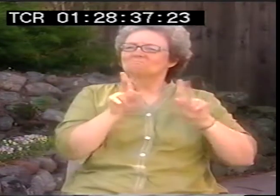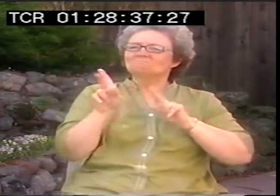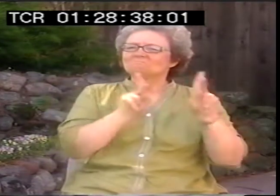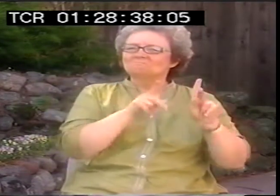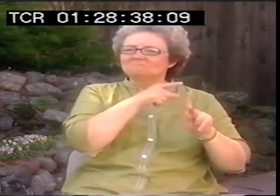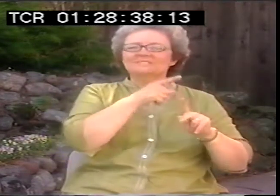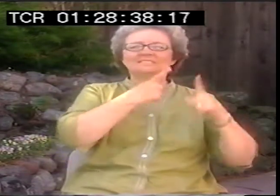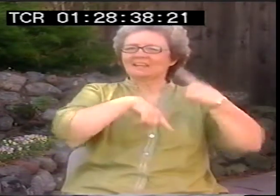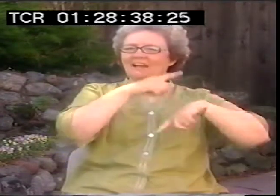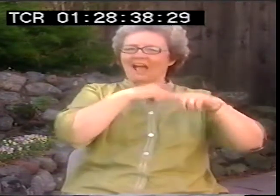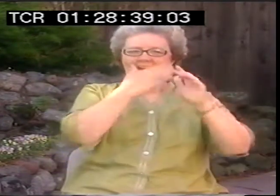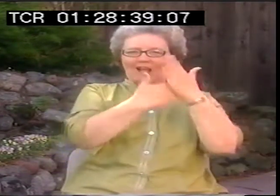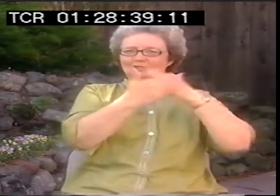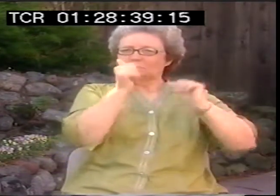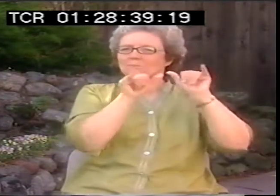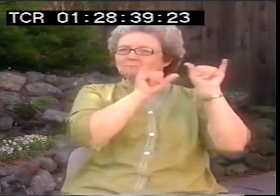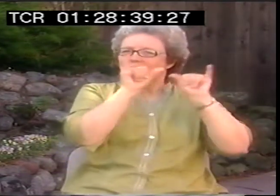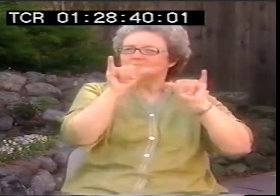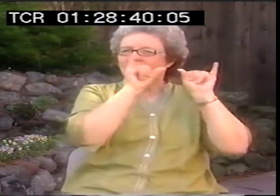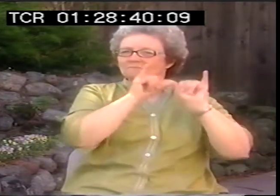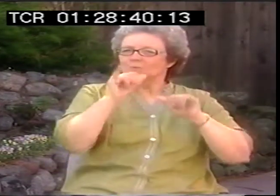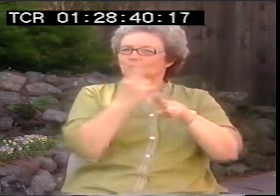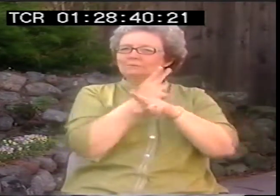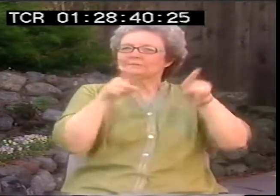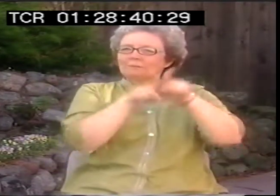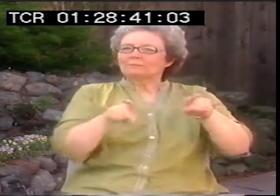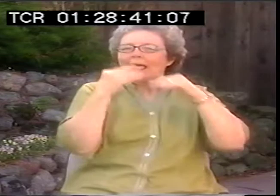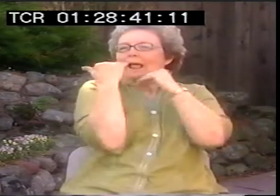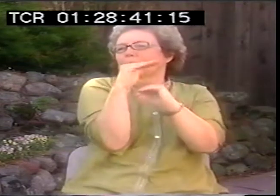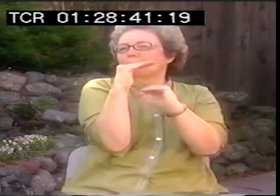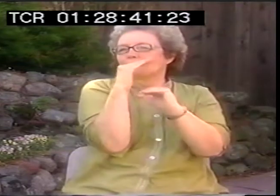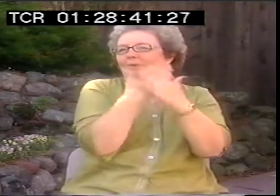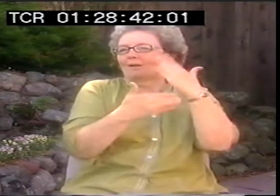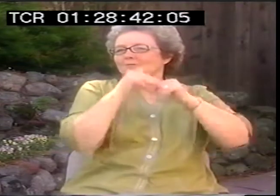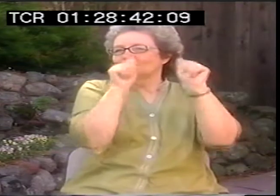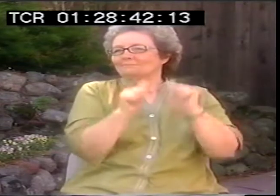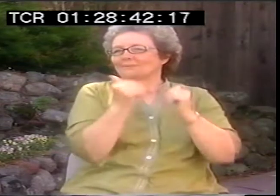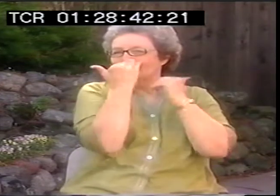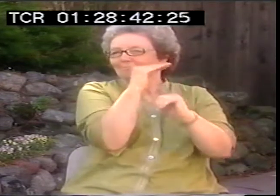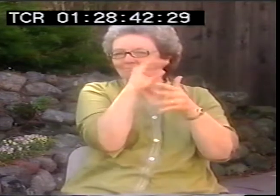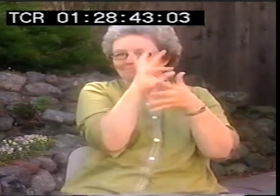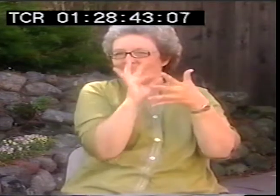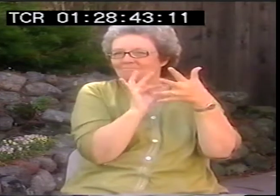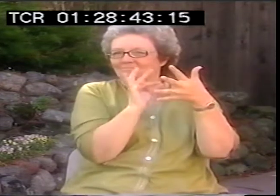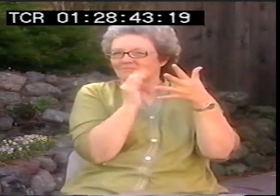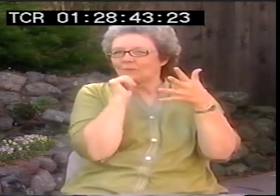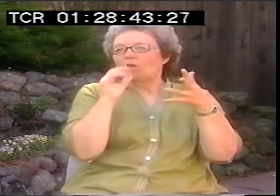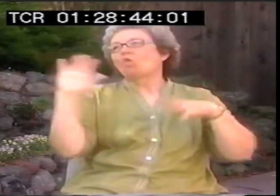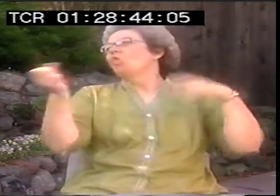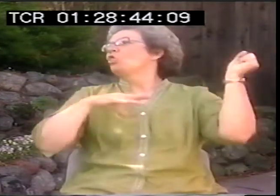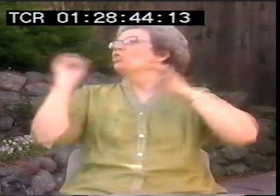So in a sense, you were creating assonance and alliteration in sign language by limiting your choices of signs,